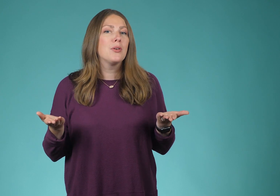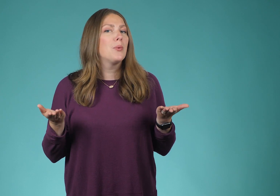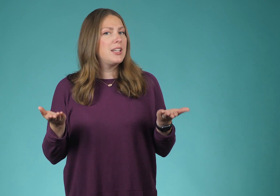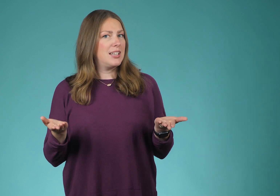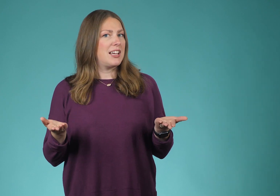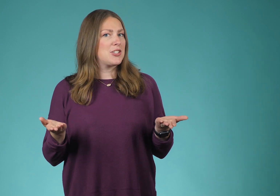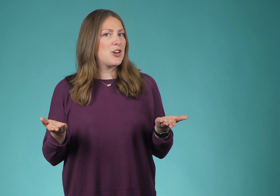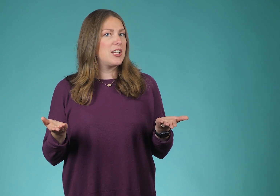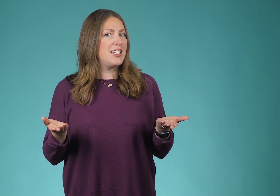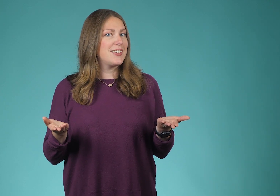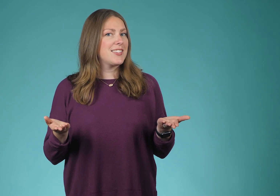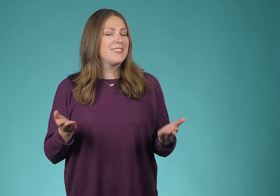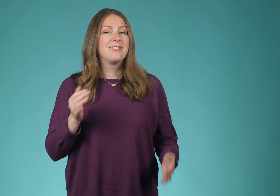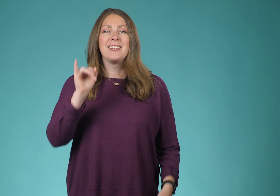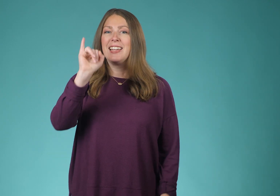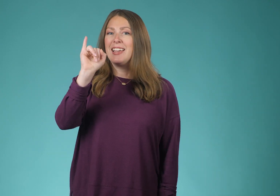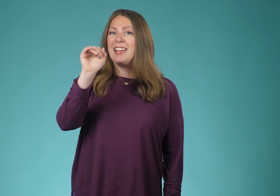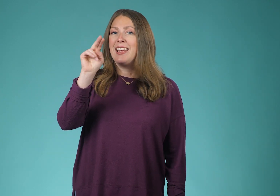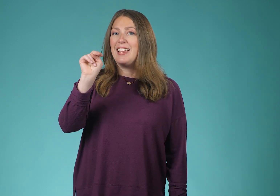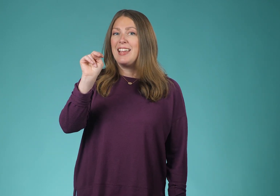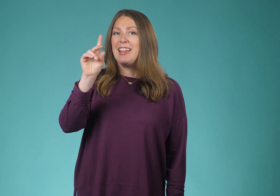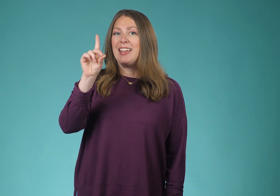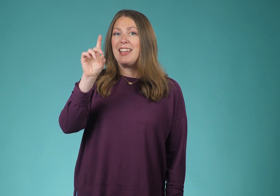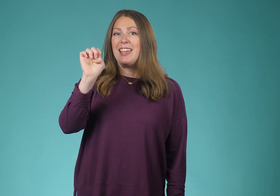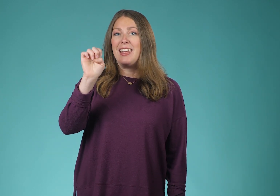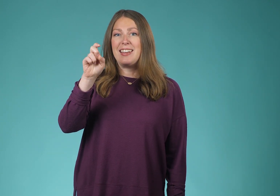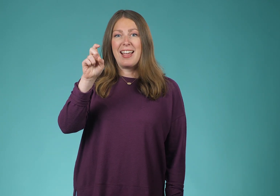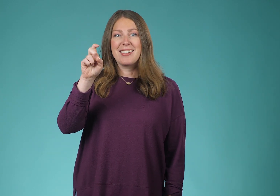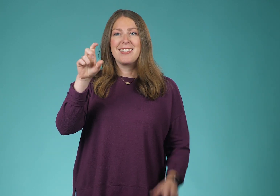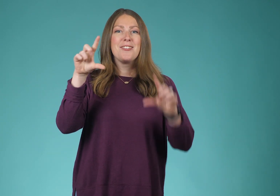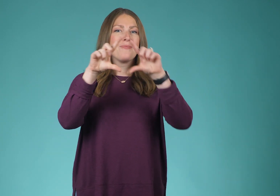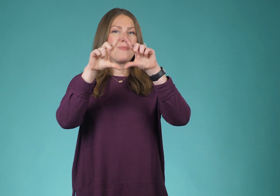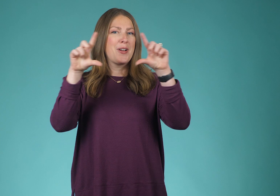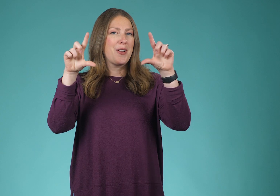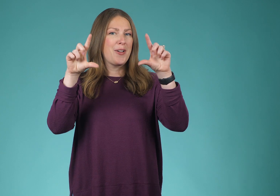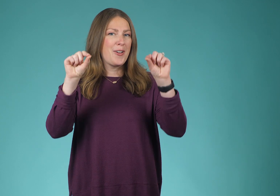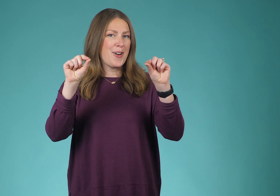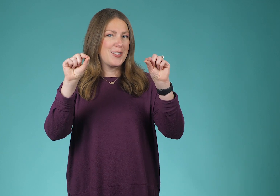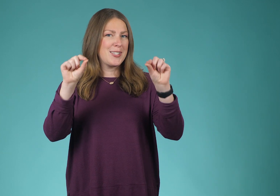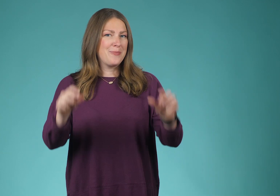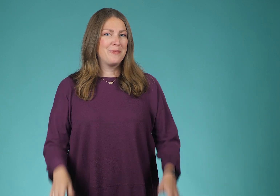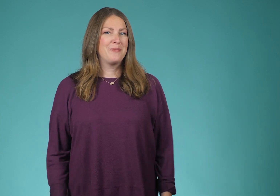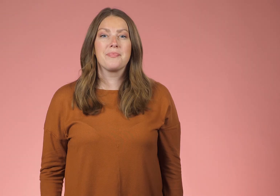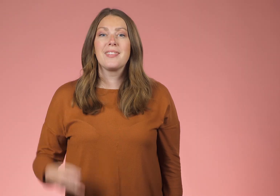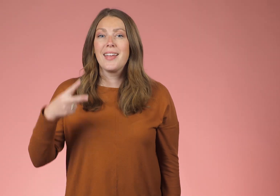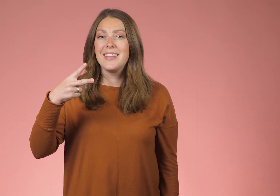what an index card is. Index cards.